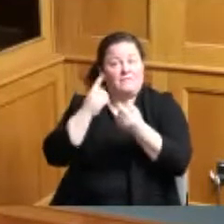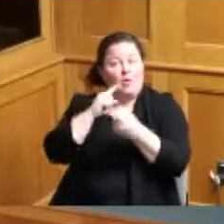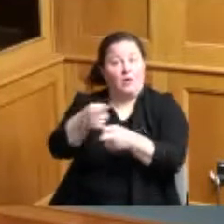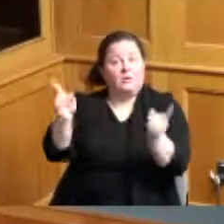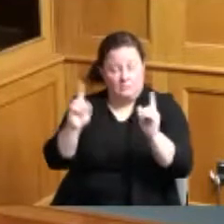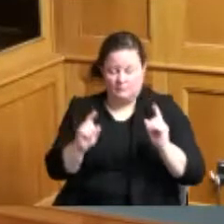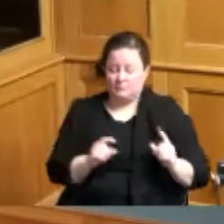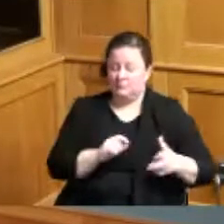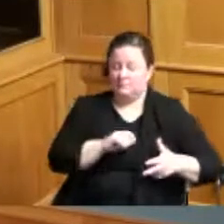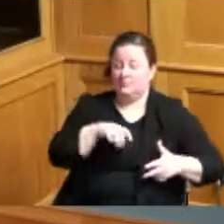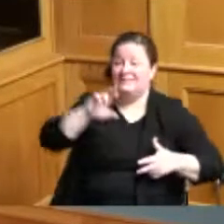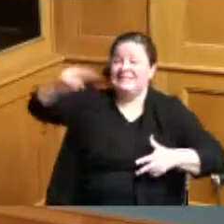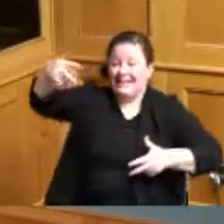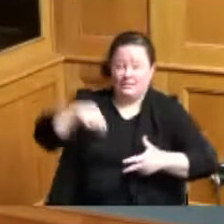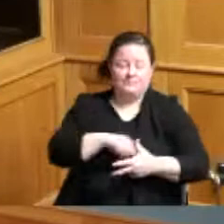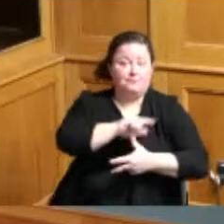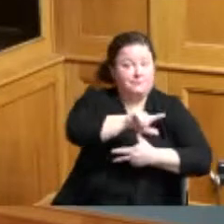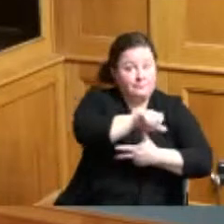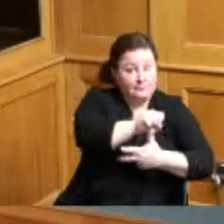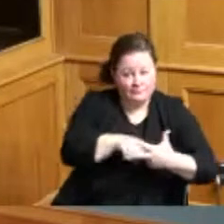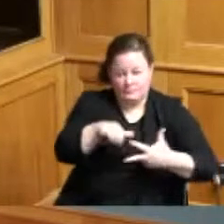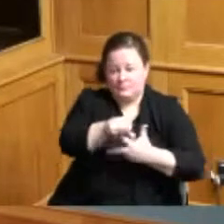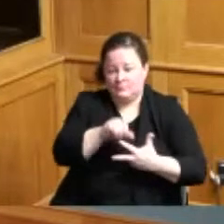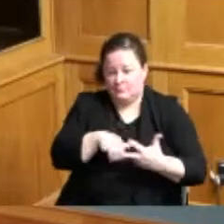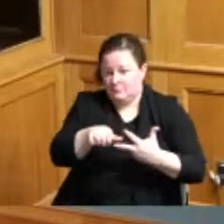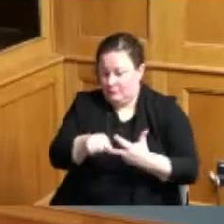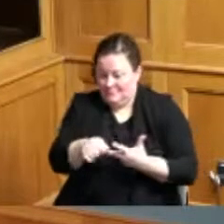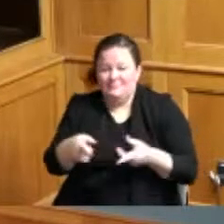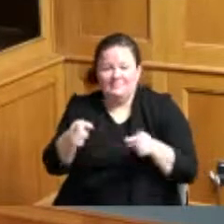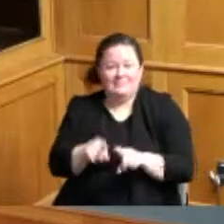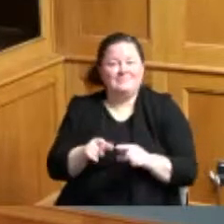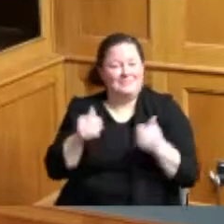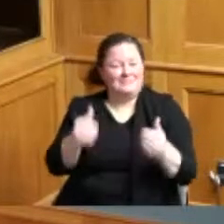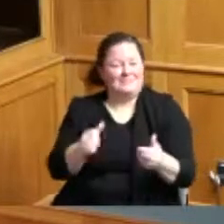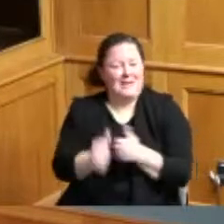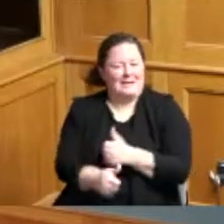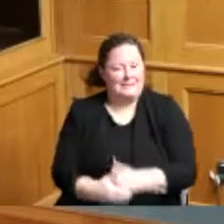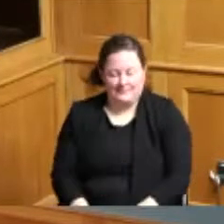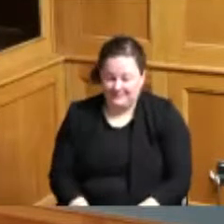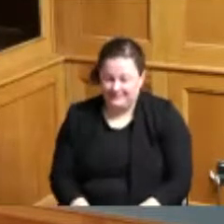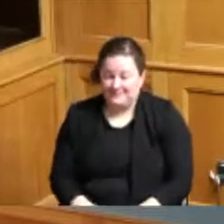Commissioner Reece yes Commissioner Driehaus yes thank you so much and then we have our engineers